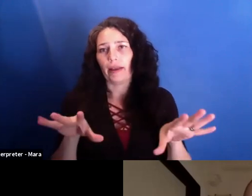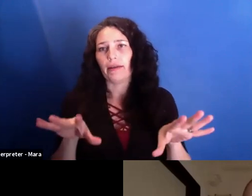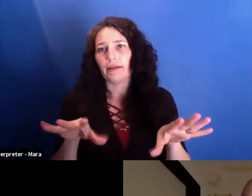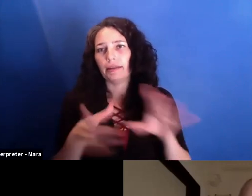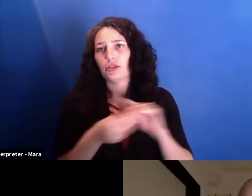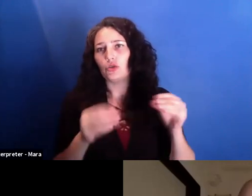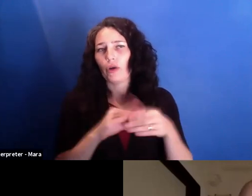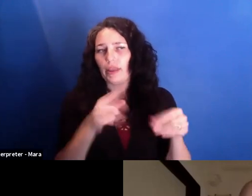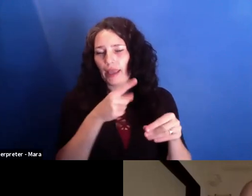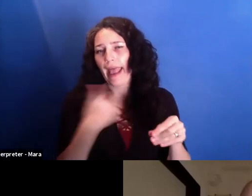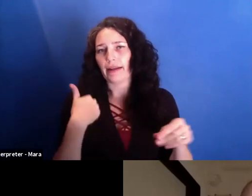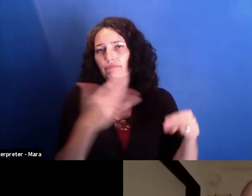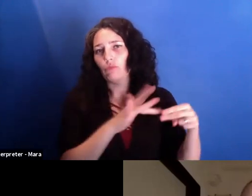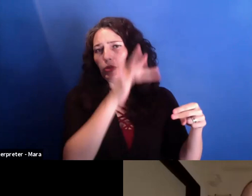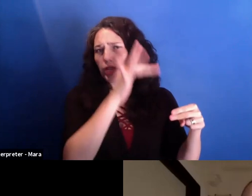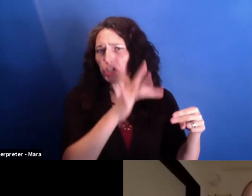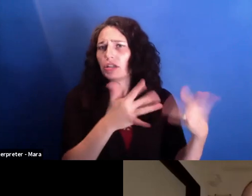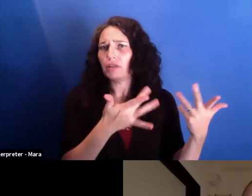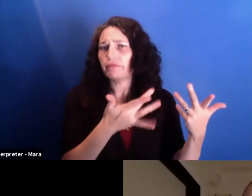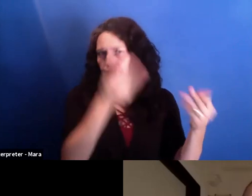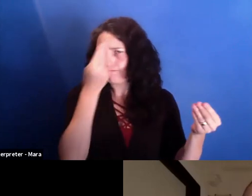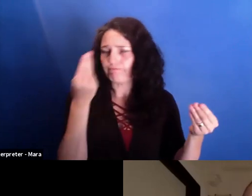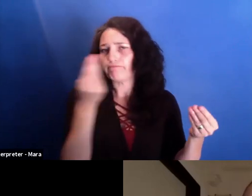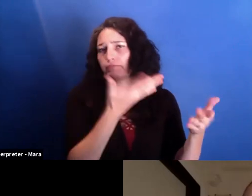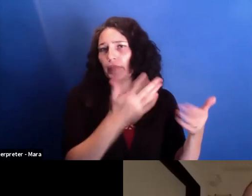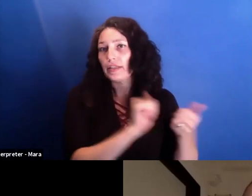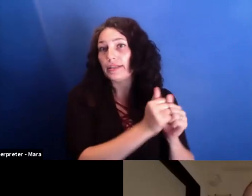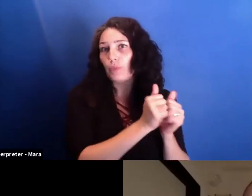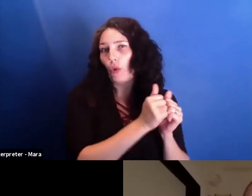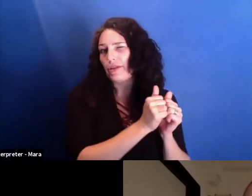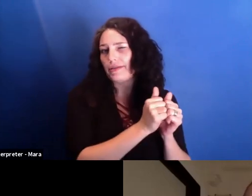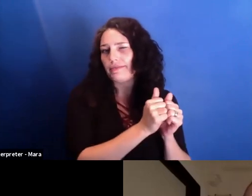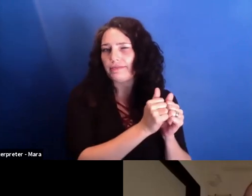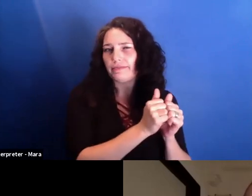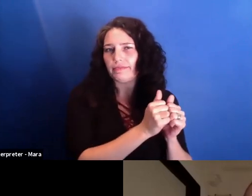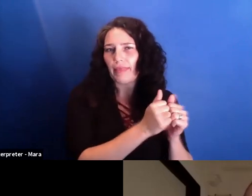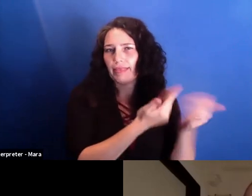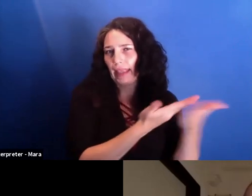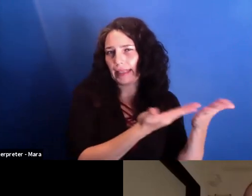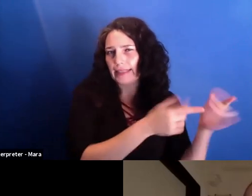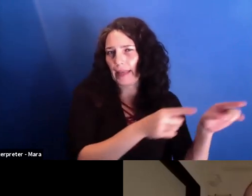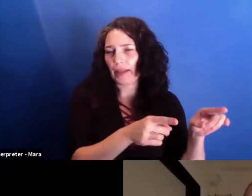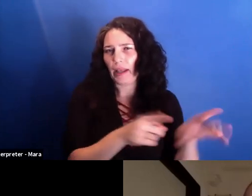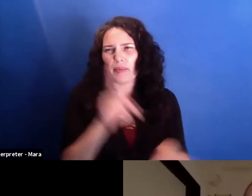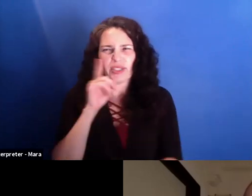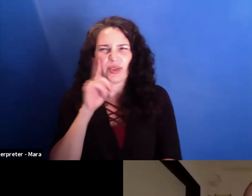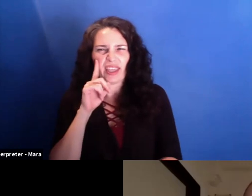Was the, for lack of a better way of describing it, the mainstream media just too lazy, too complicit,